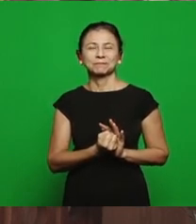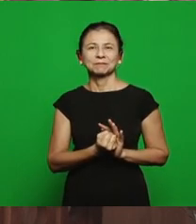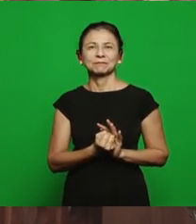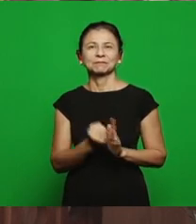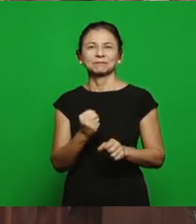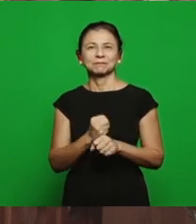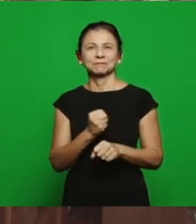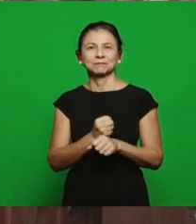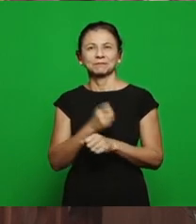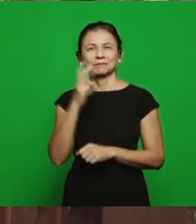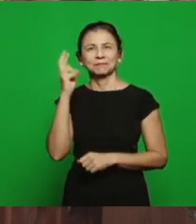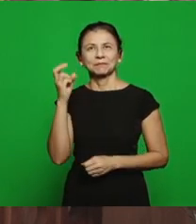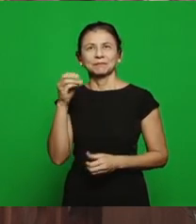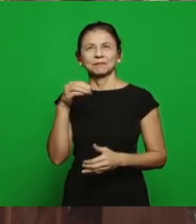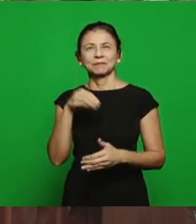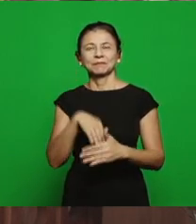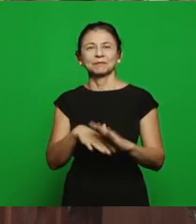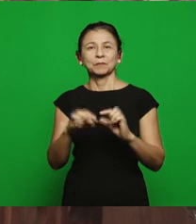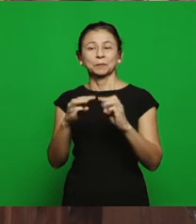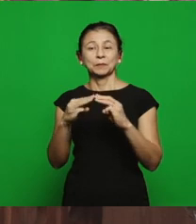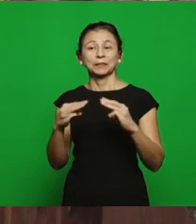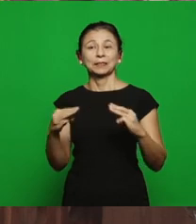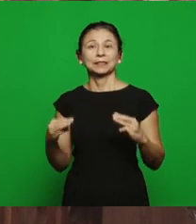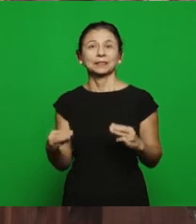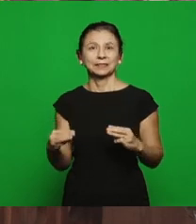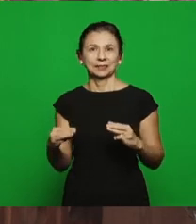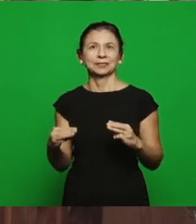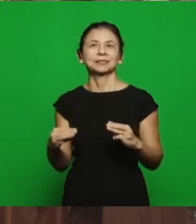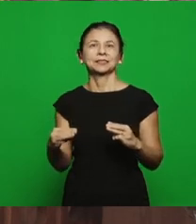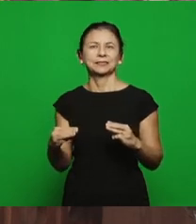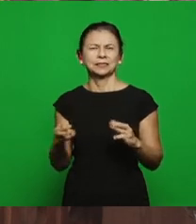there inside Mahanaim, preparing the food